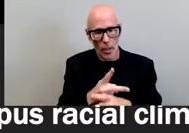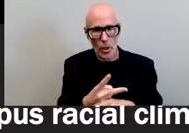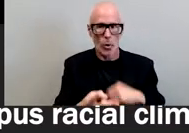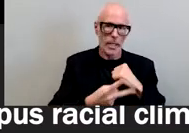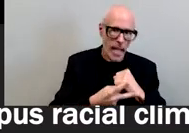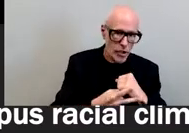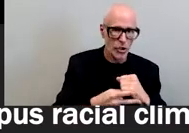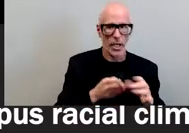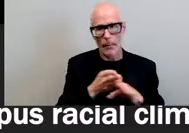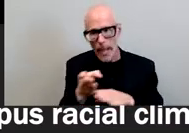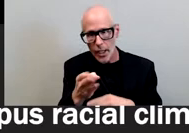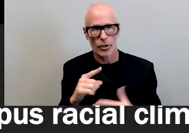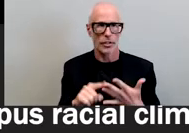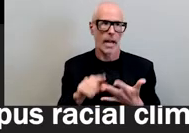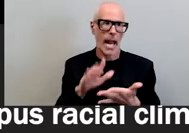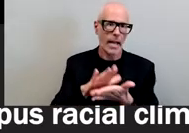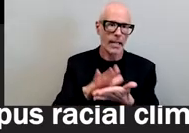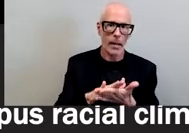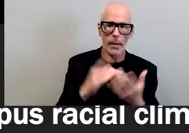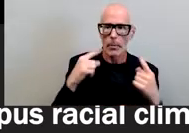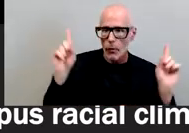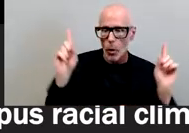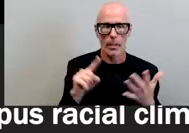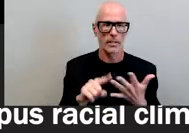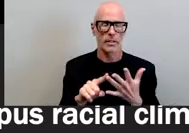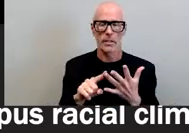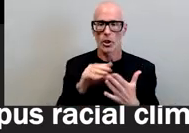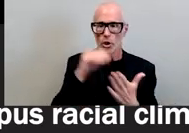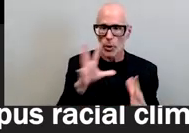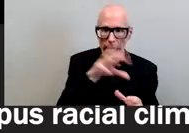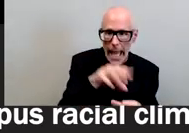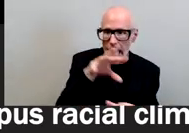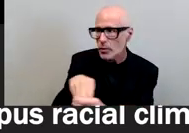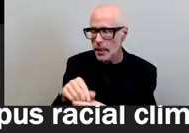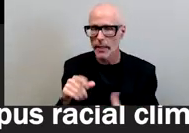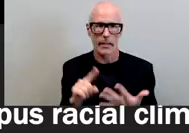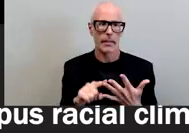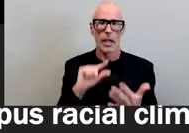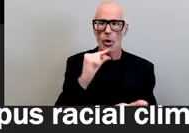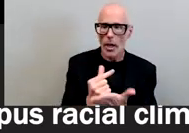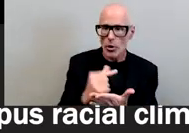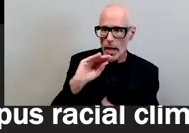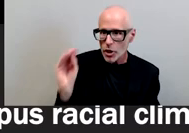uh student academic performance student engagement data uh graduation rates you know those forms of